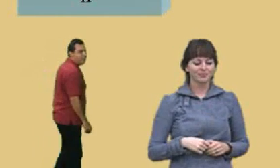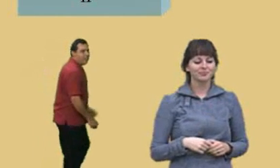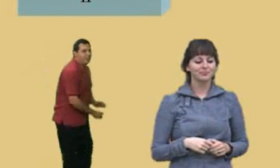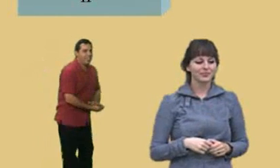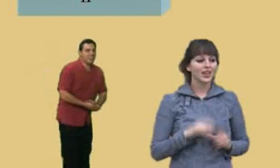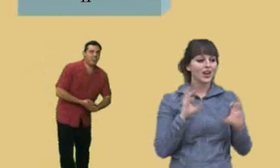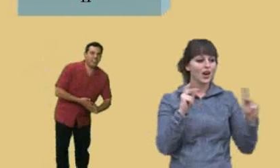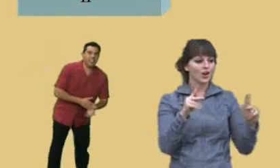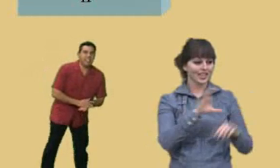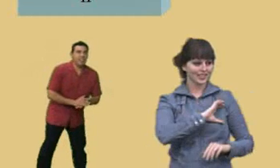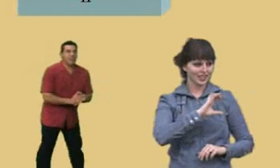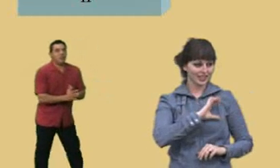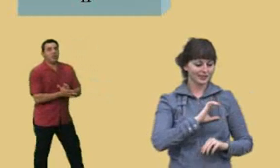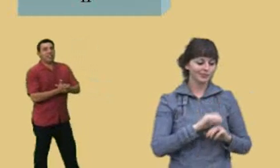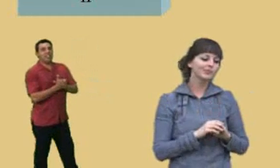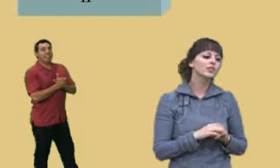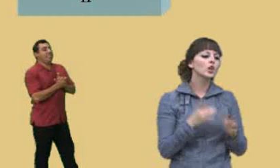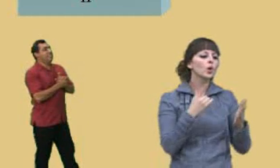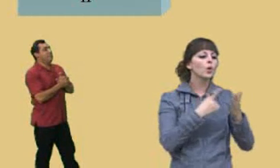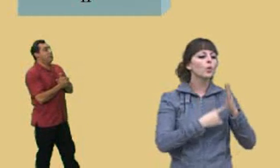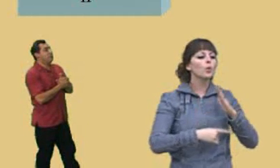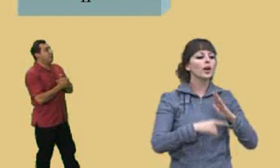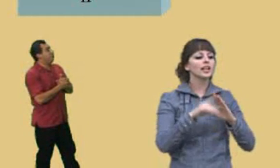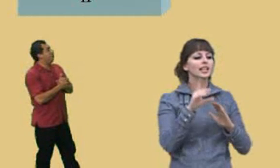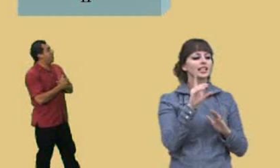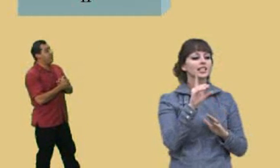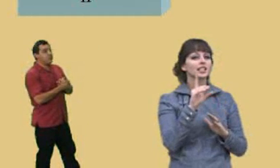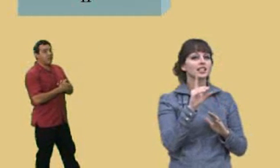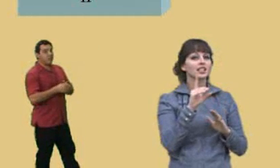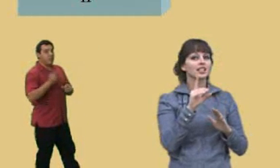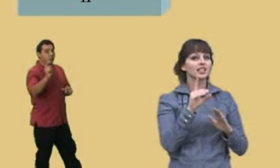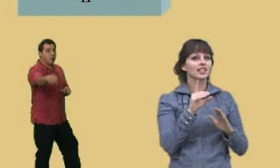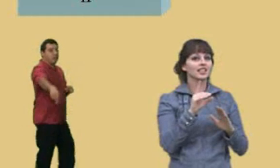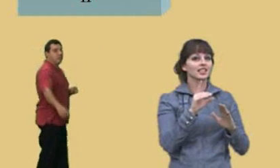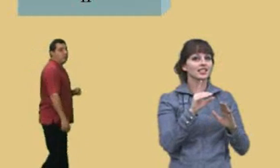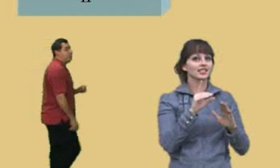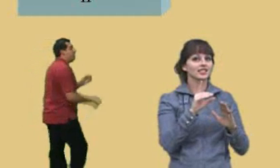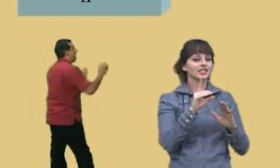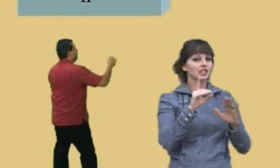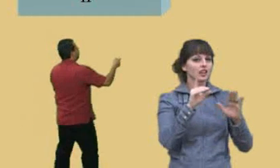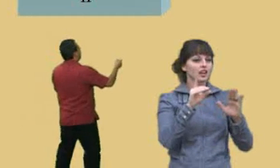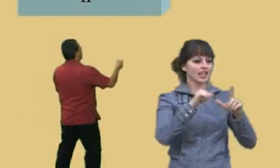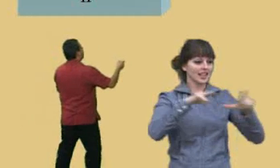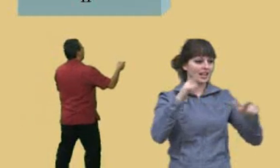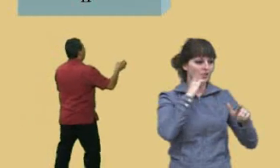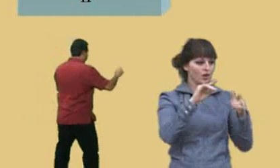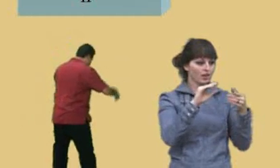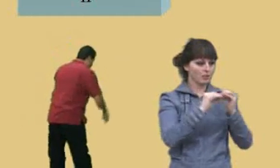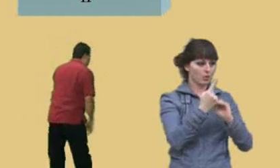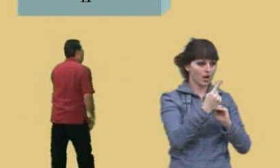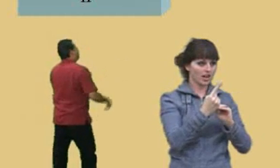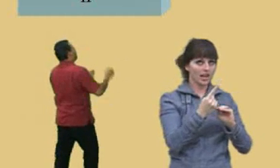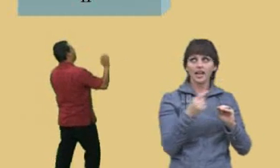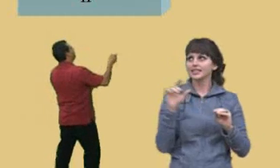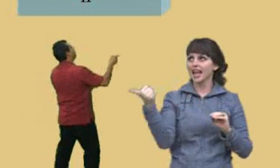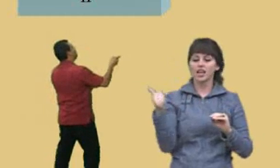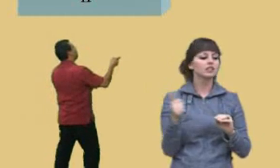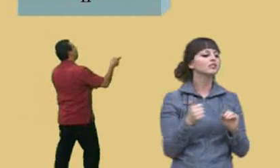Okay, Charlie, what is the dimensions for rectangular solid number one? What's the length? Charlie: 10. Professor Perez: Okay, and the width? Charlie: 3.